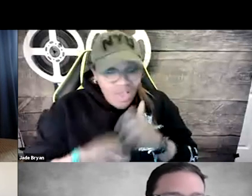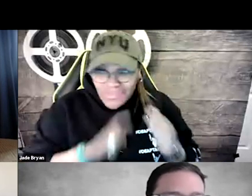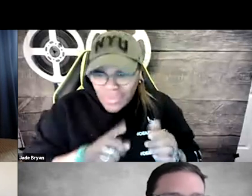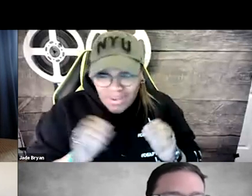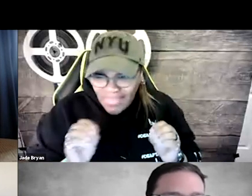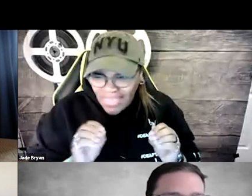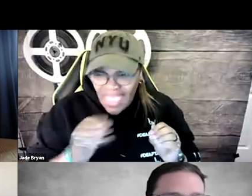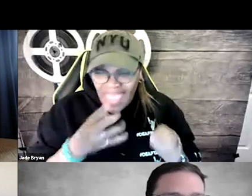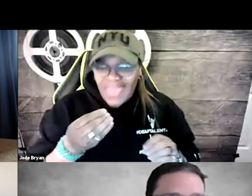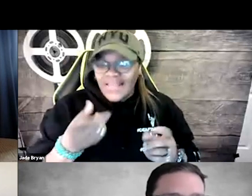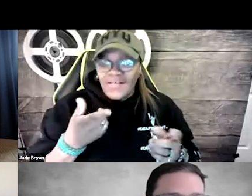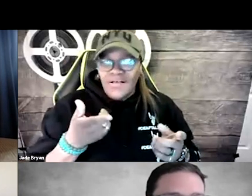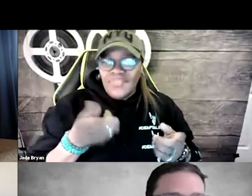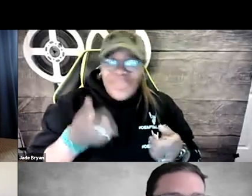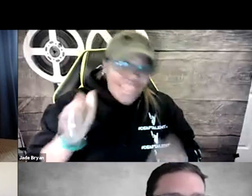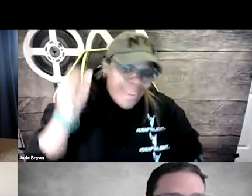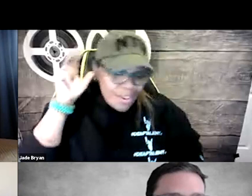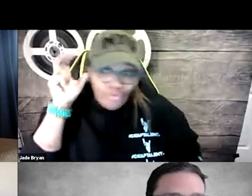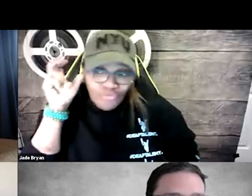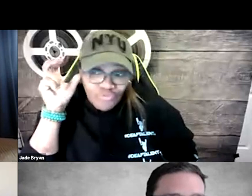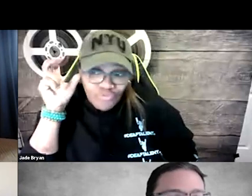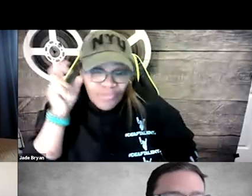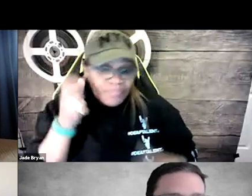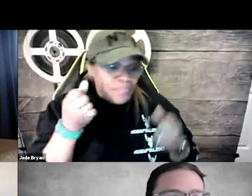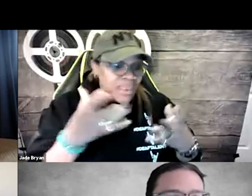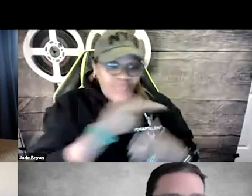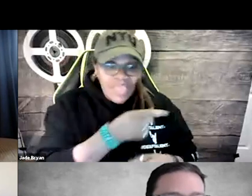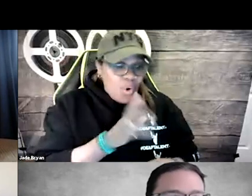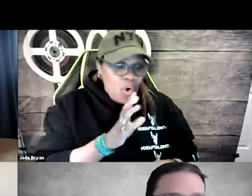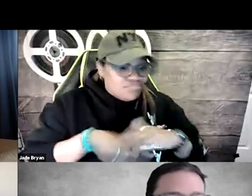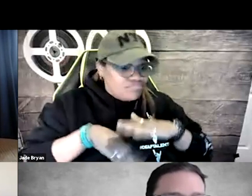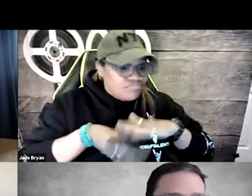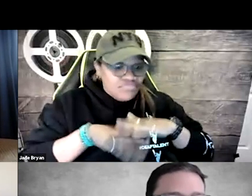they can use so many different tools to add the captioning. They are able to hear.